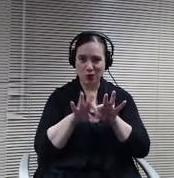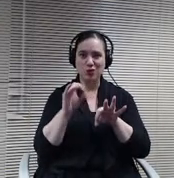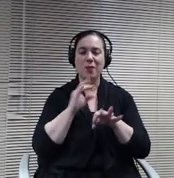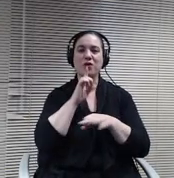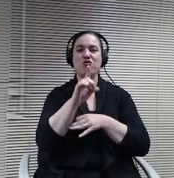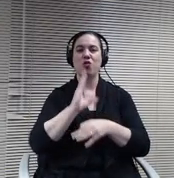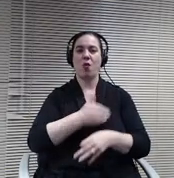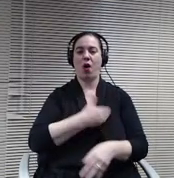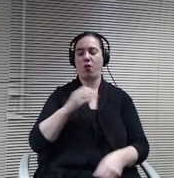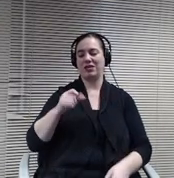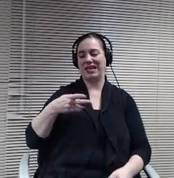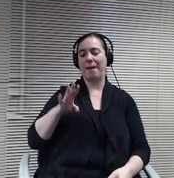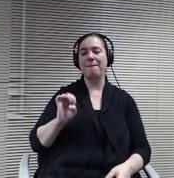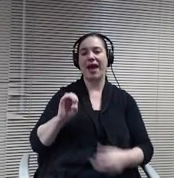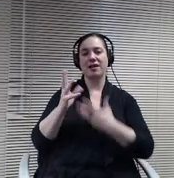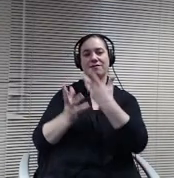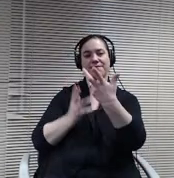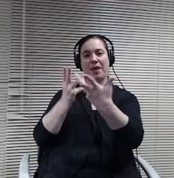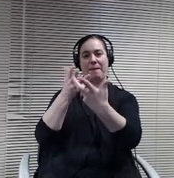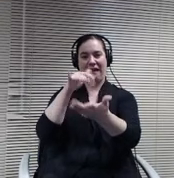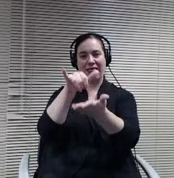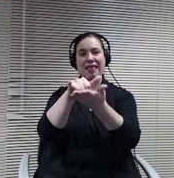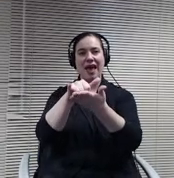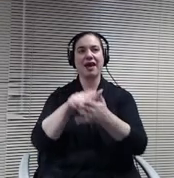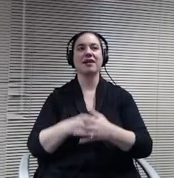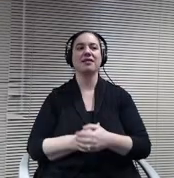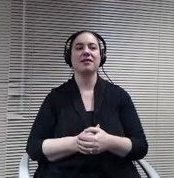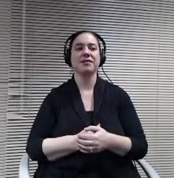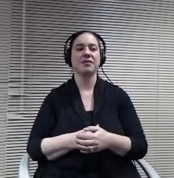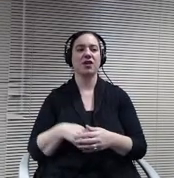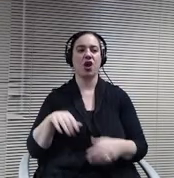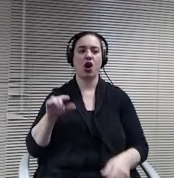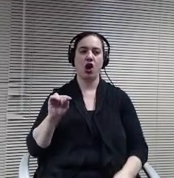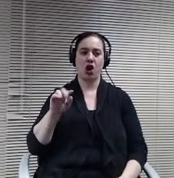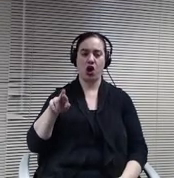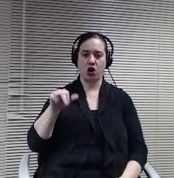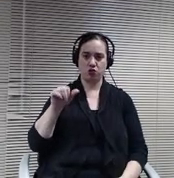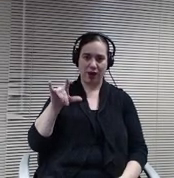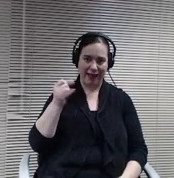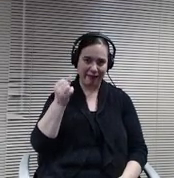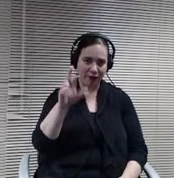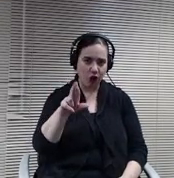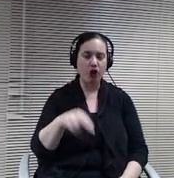that would happen. Trailer and storage. So some significant planning to make sure we can have all the pieces.